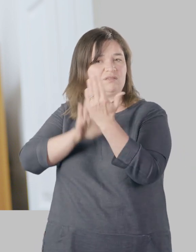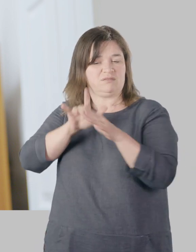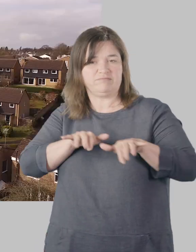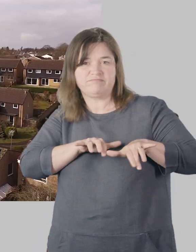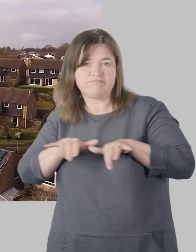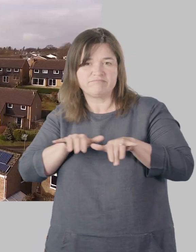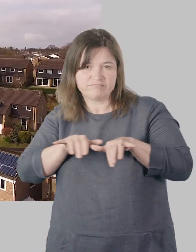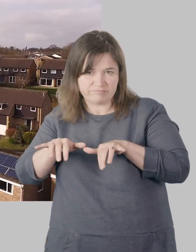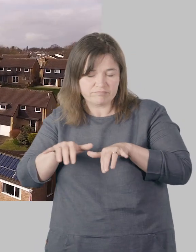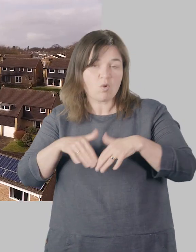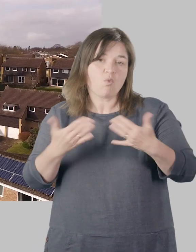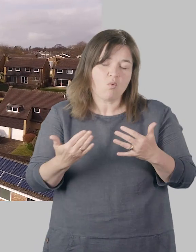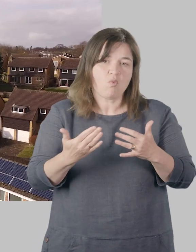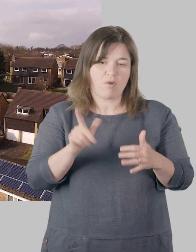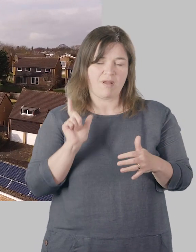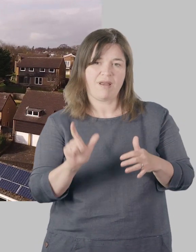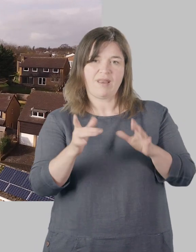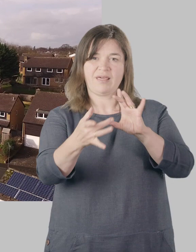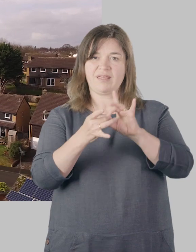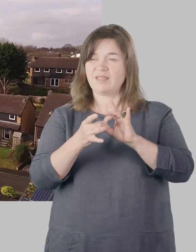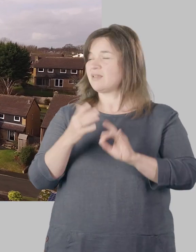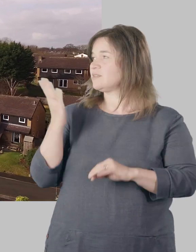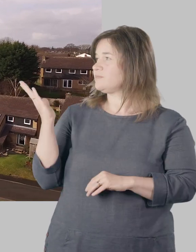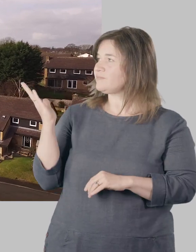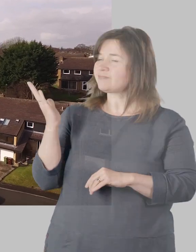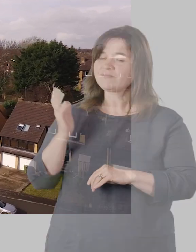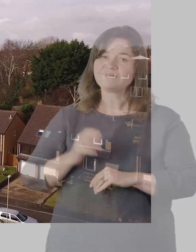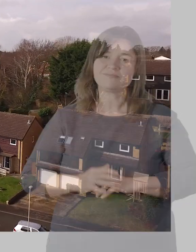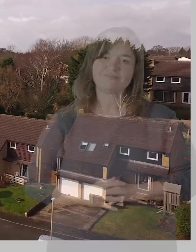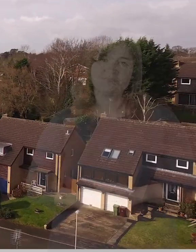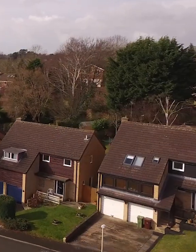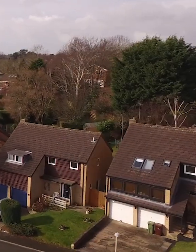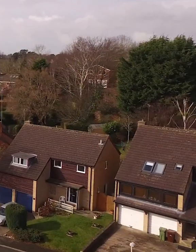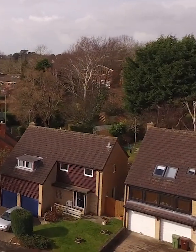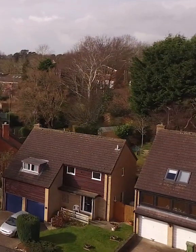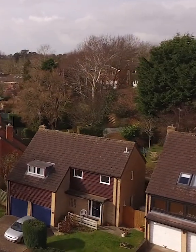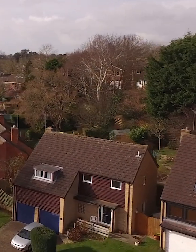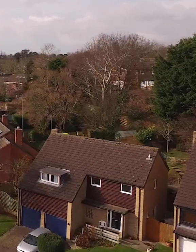If you need more help please contact us on live chat or click this link.